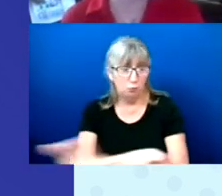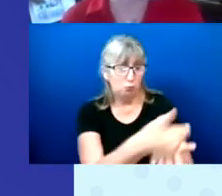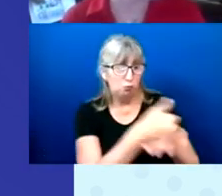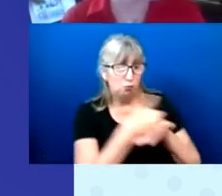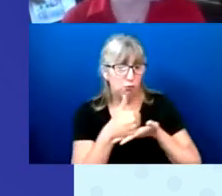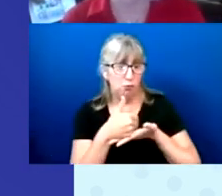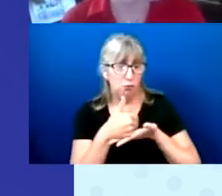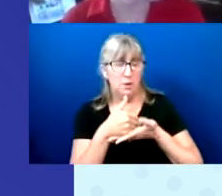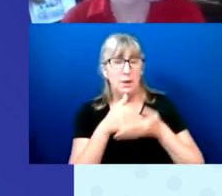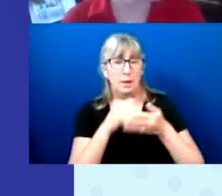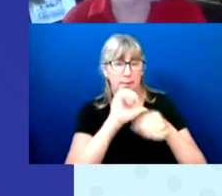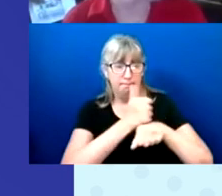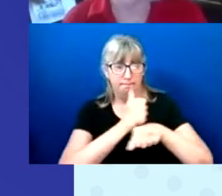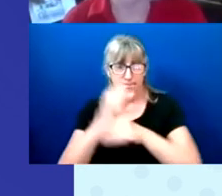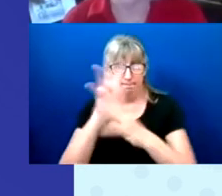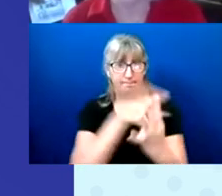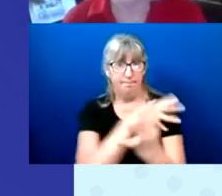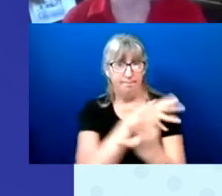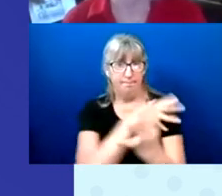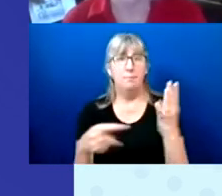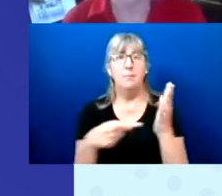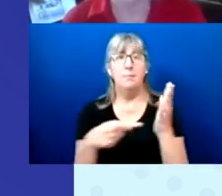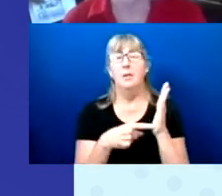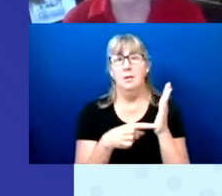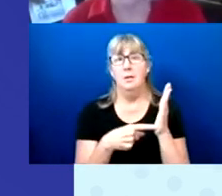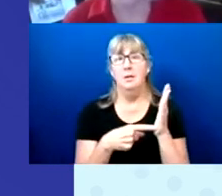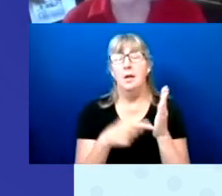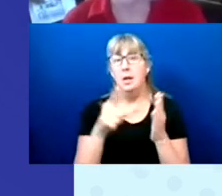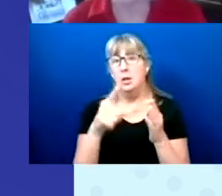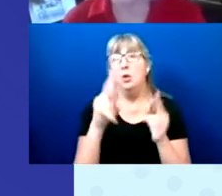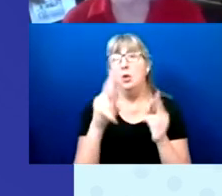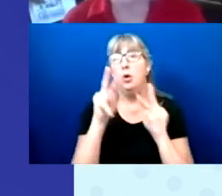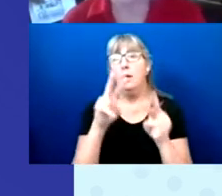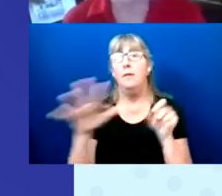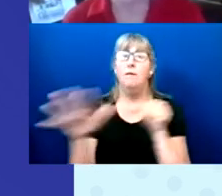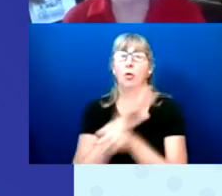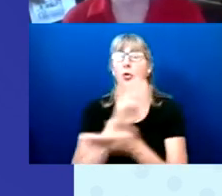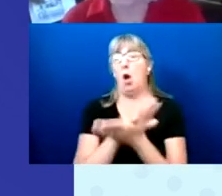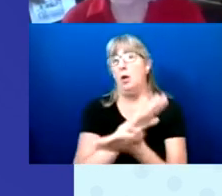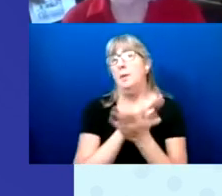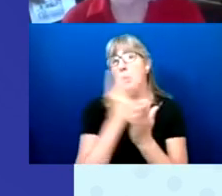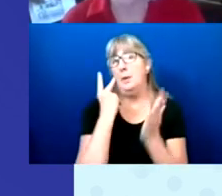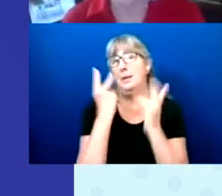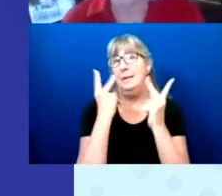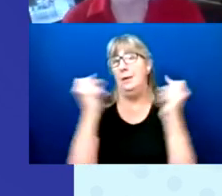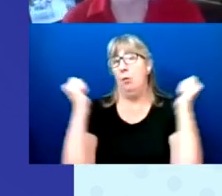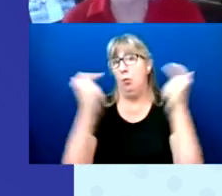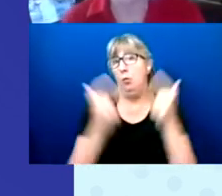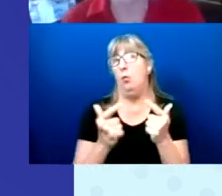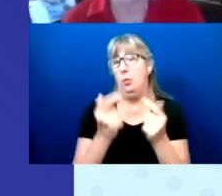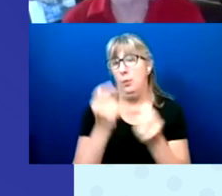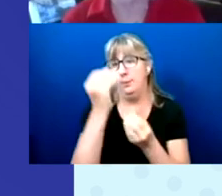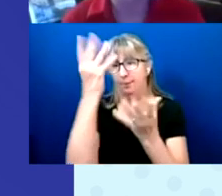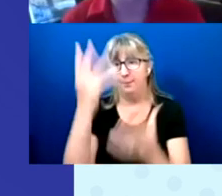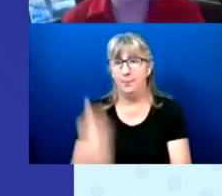And it is available when you get the full document later. Next slide, please.